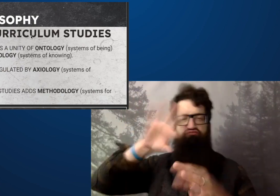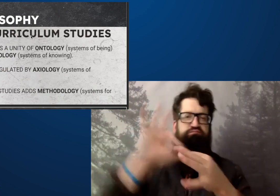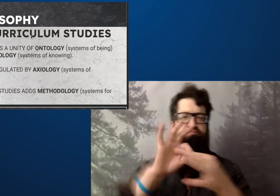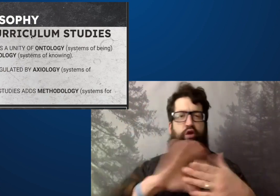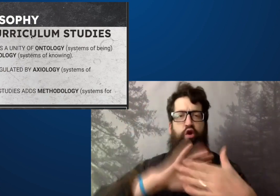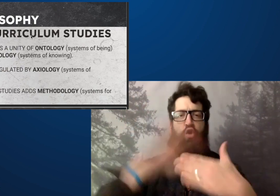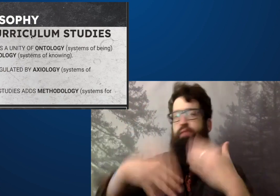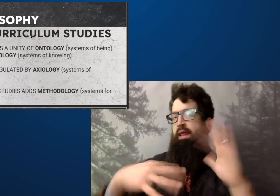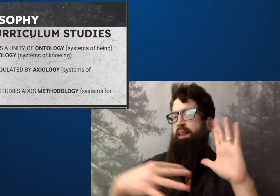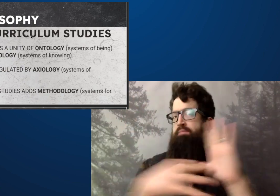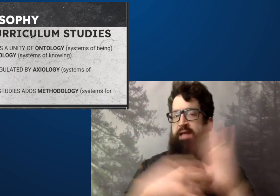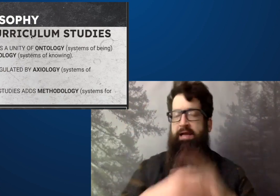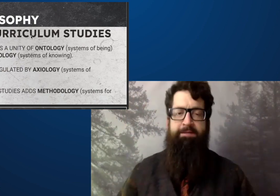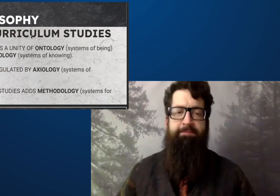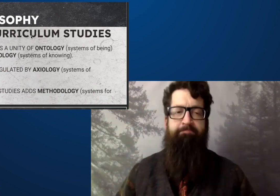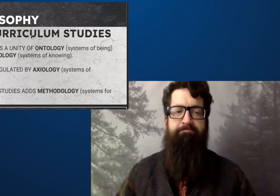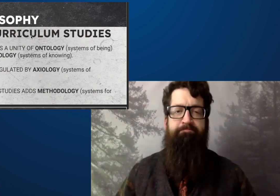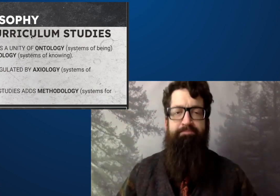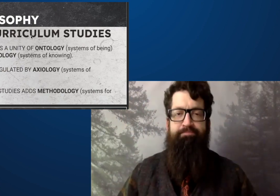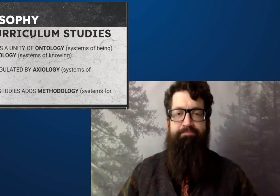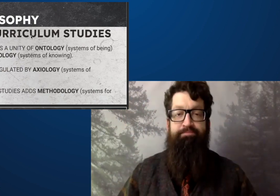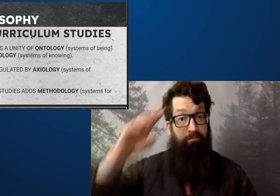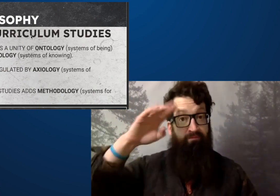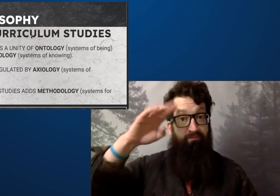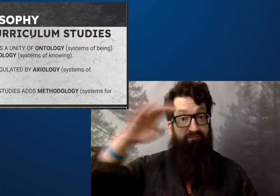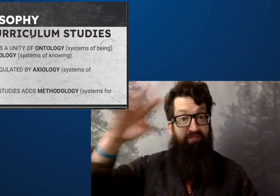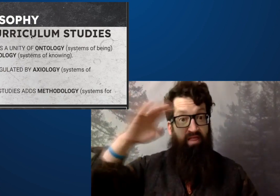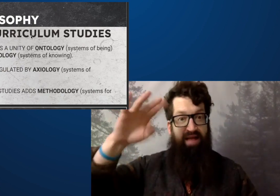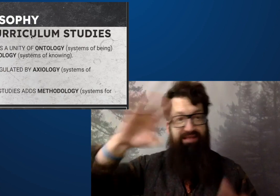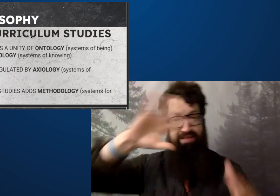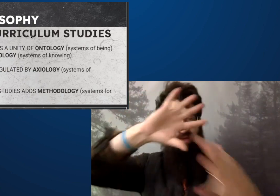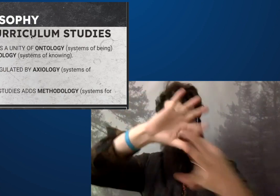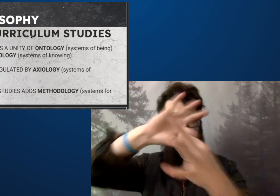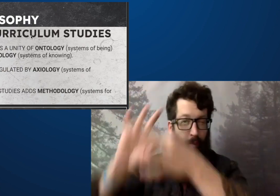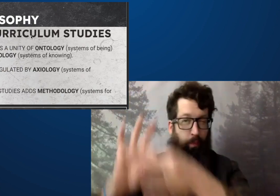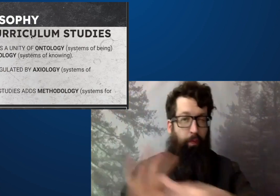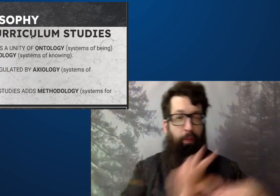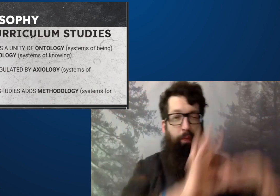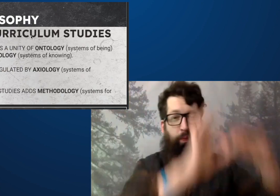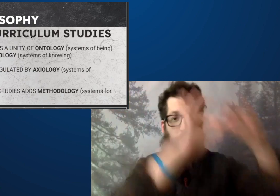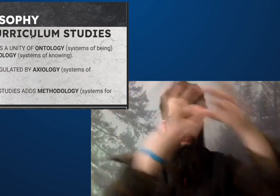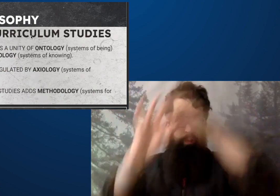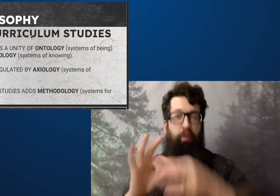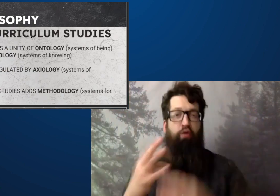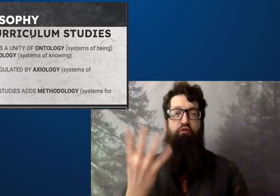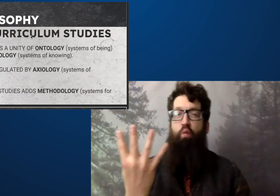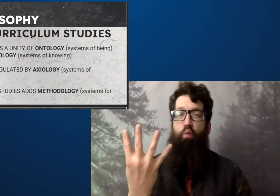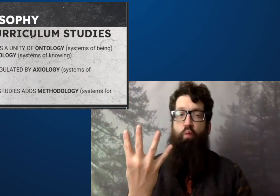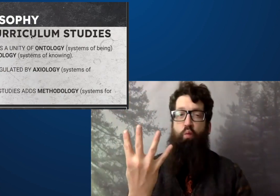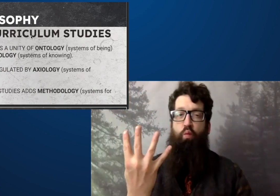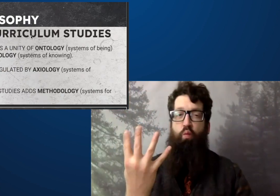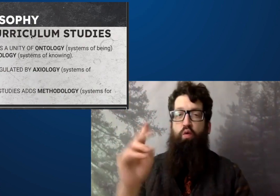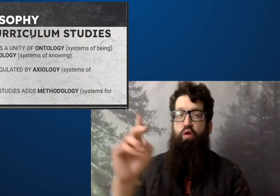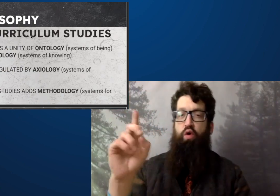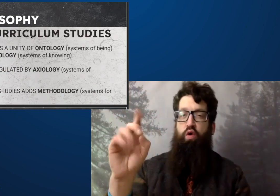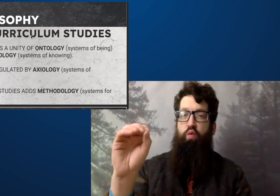Sometimes talking about the philosophy and how curriculum and curriculum studies how they link together.